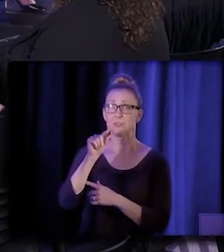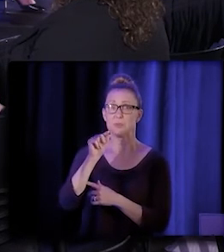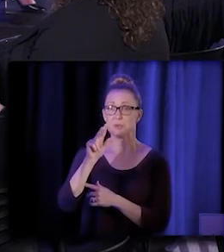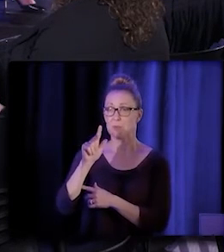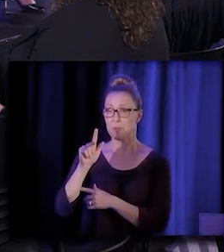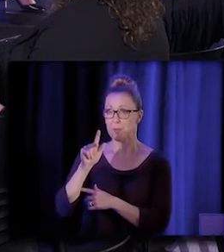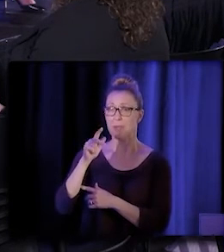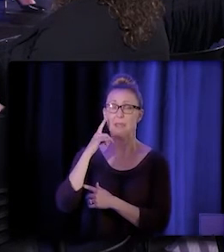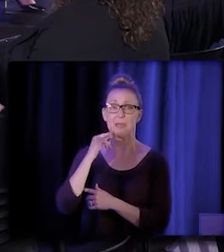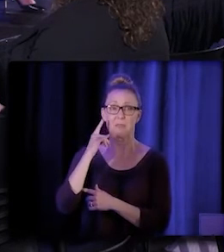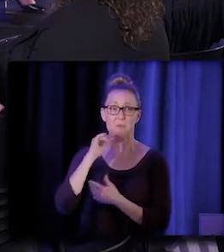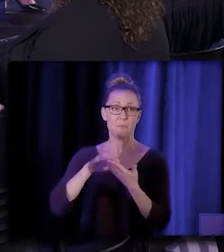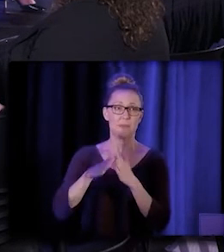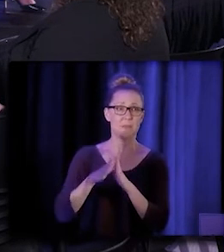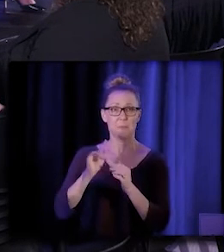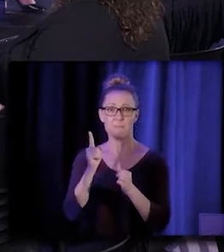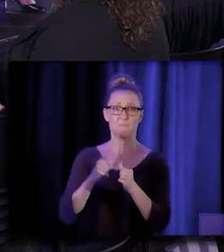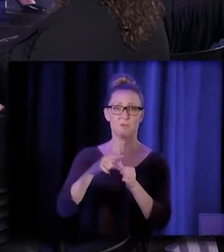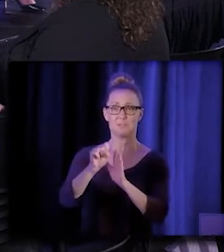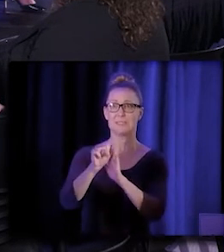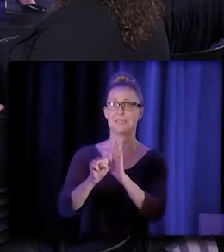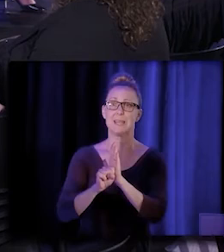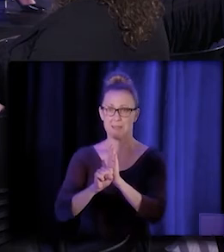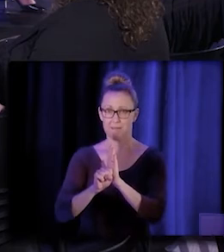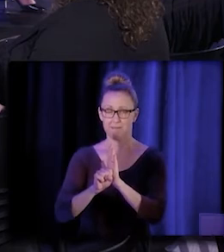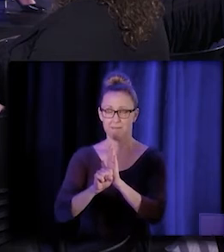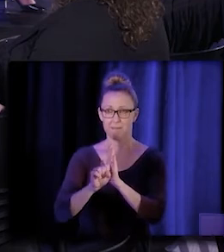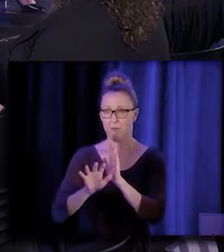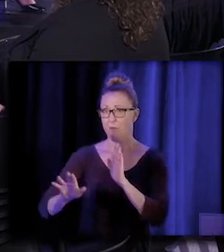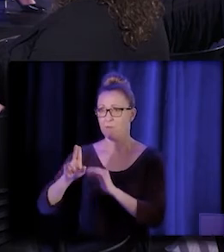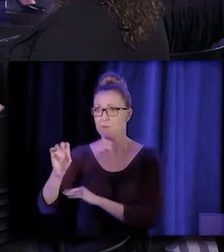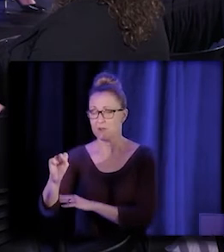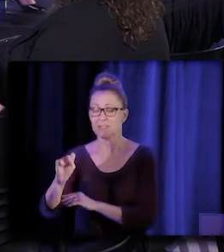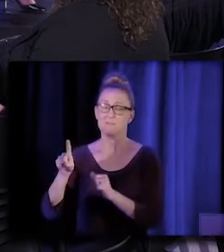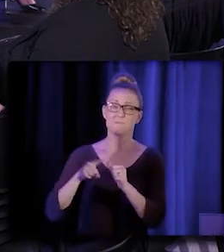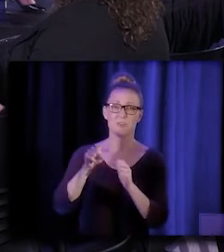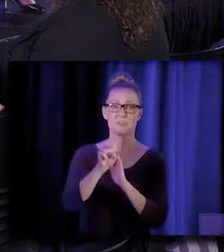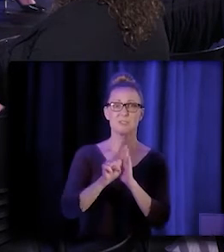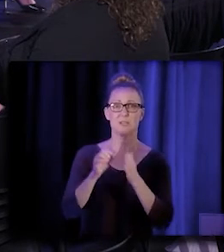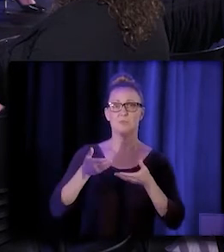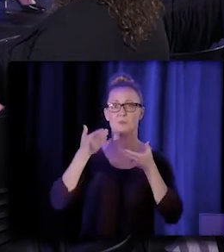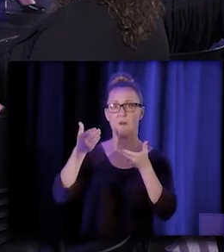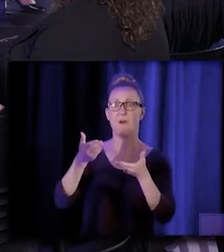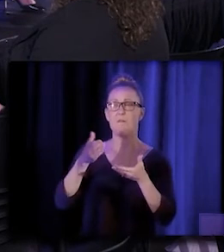California became the first state in the nation to approve an offer for a set of Medicaid services